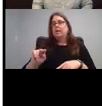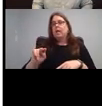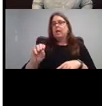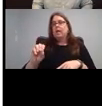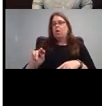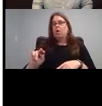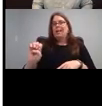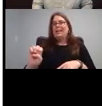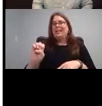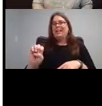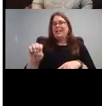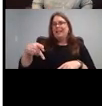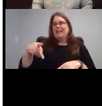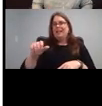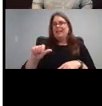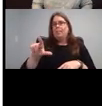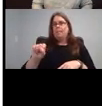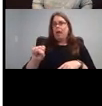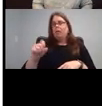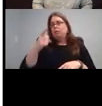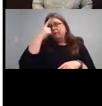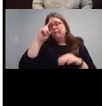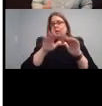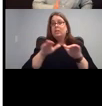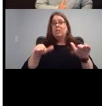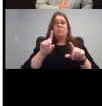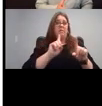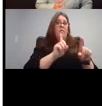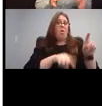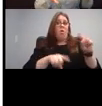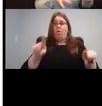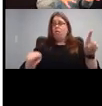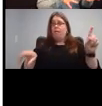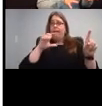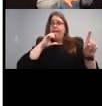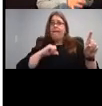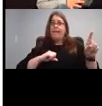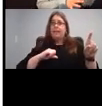Where for children All ages up, like you can do a parent in me with with